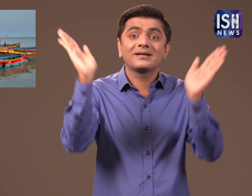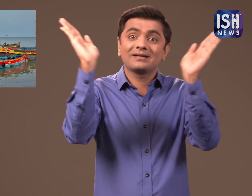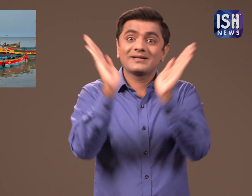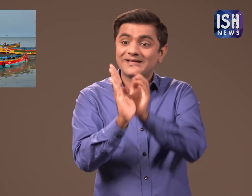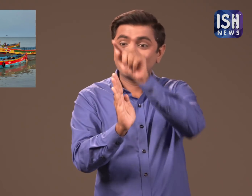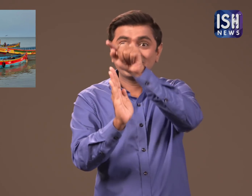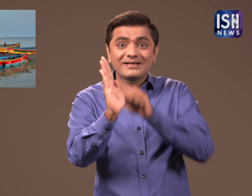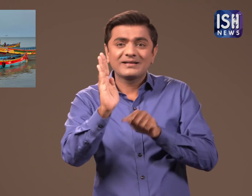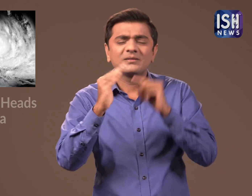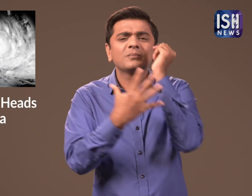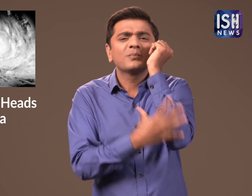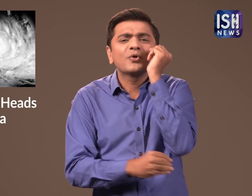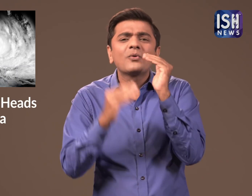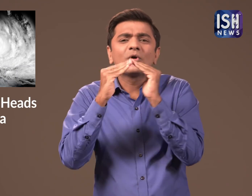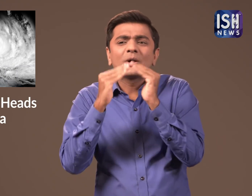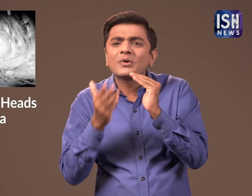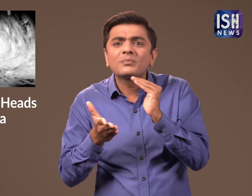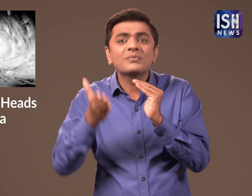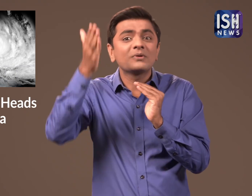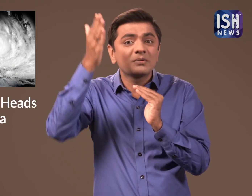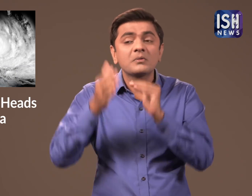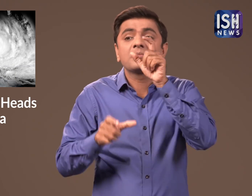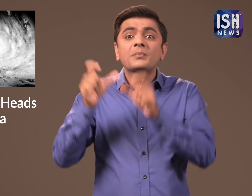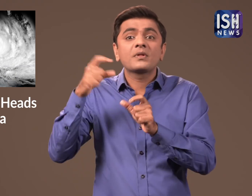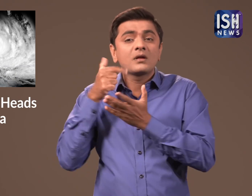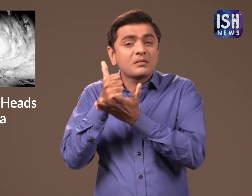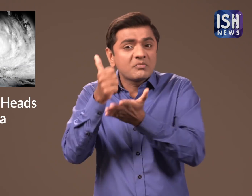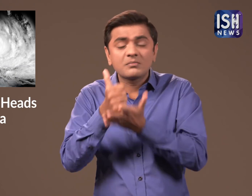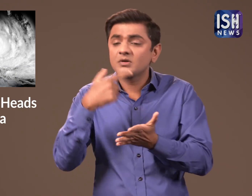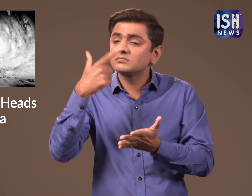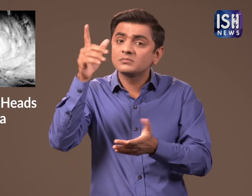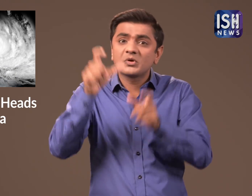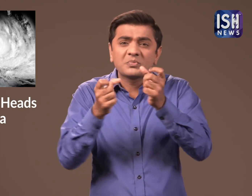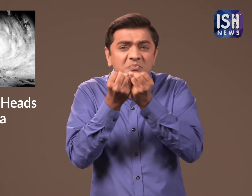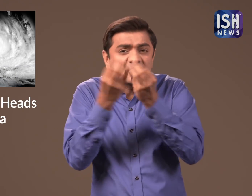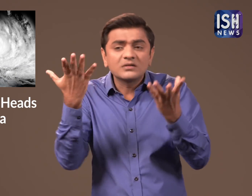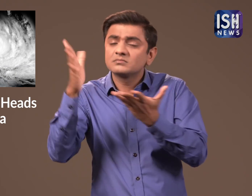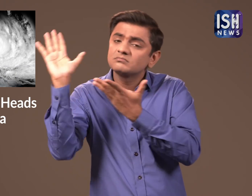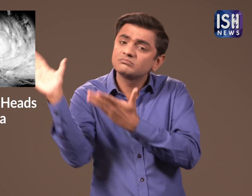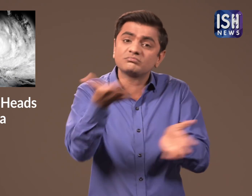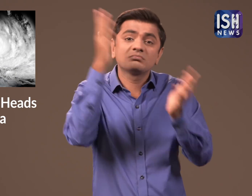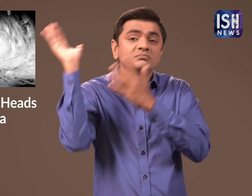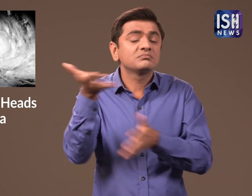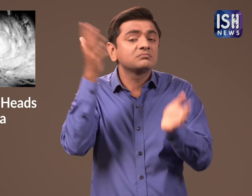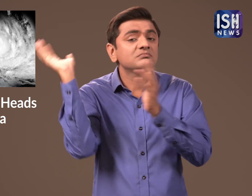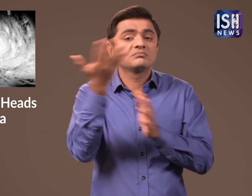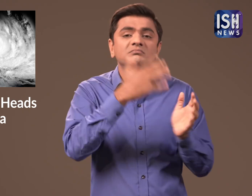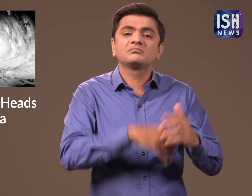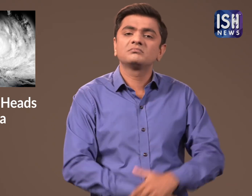Thousands of rescuers are helping the poor evacuate.